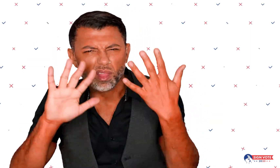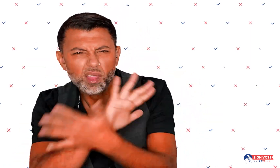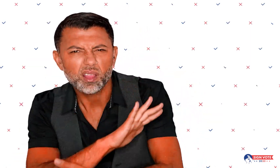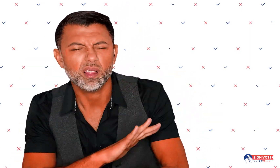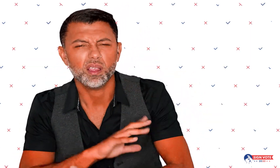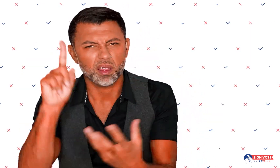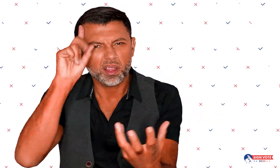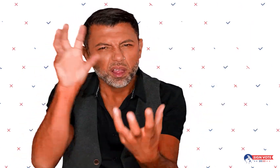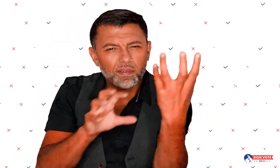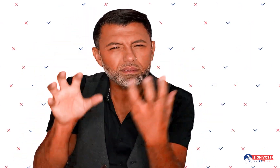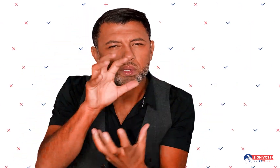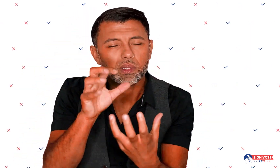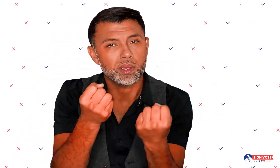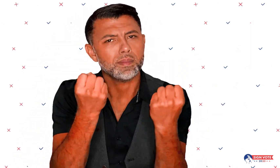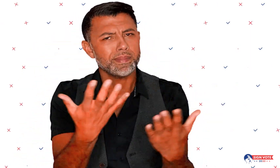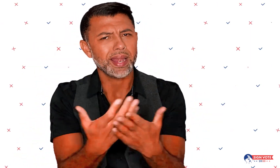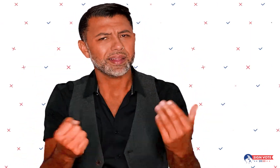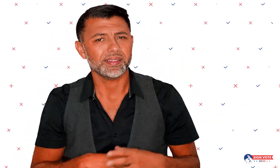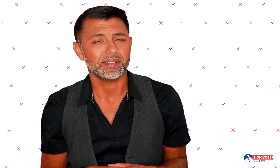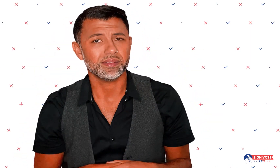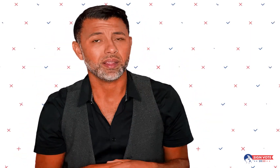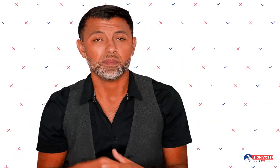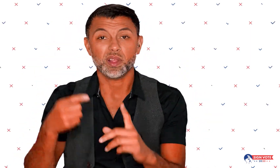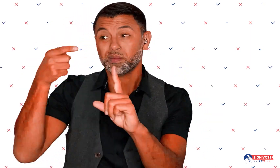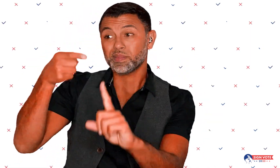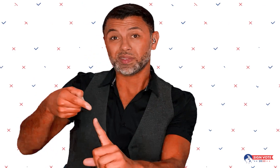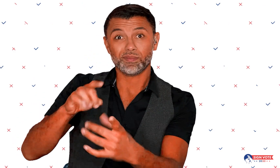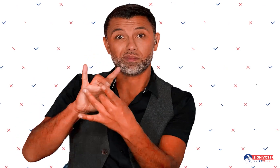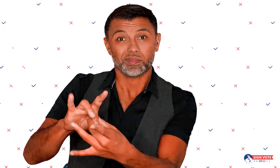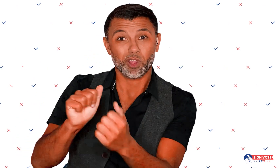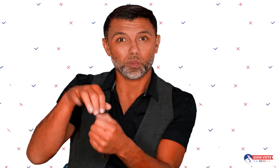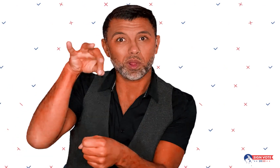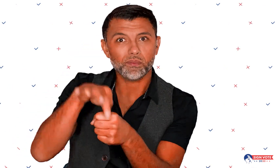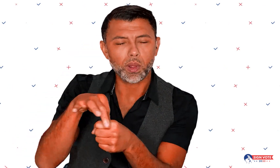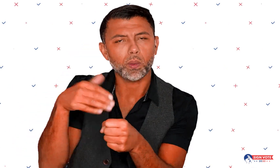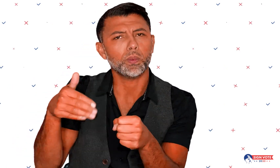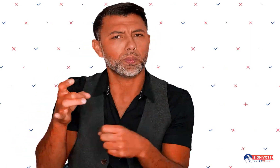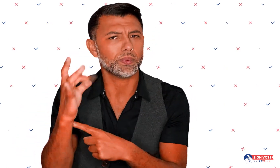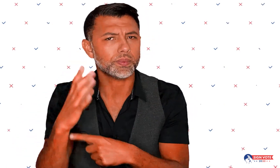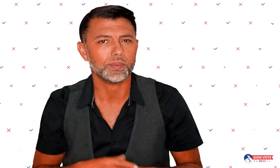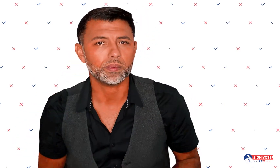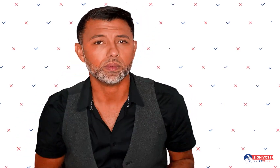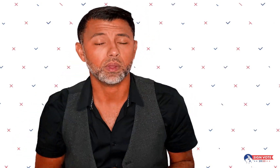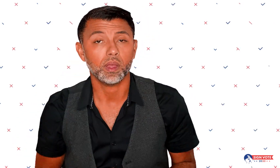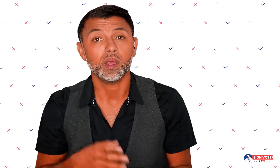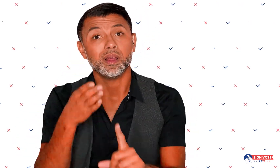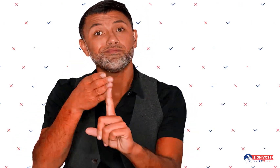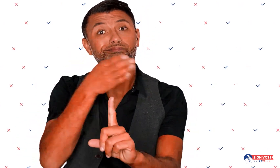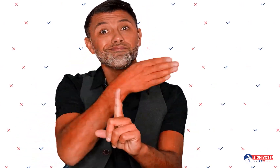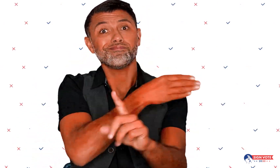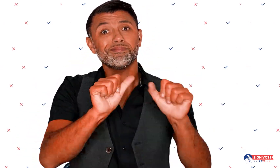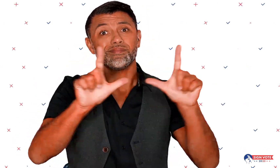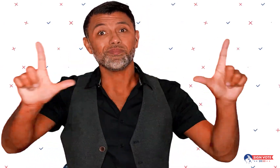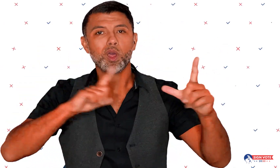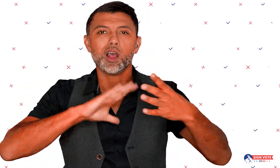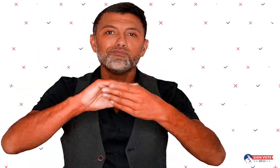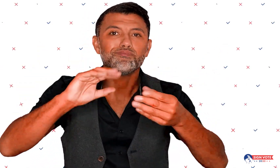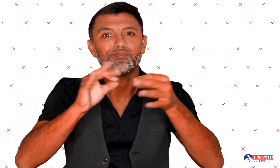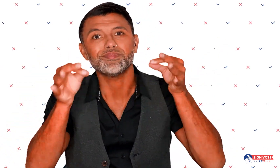uncertain, and confusing, especially about the election. In our previous episode,